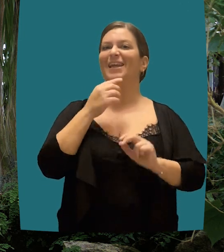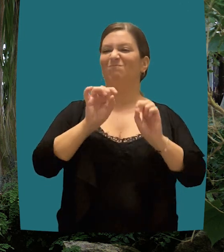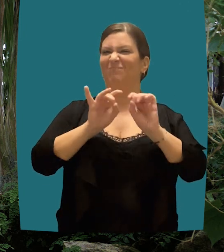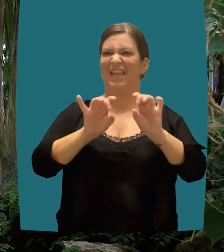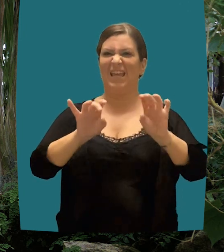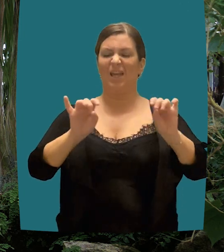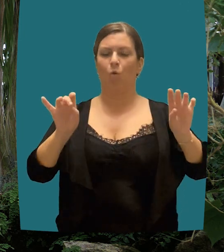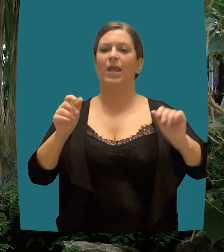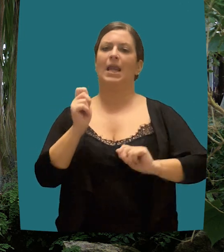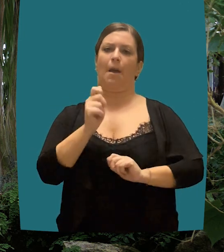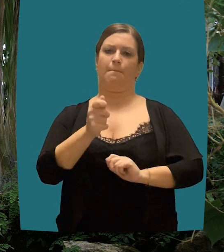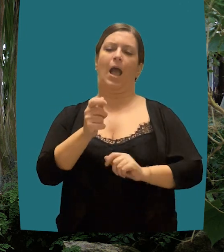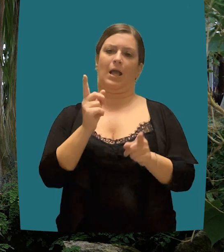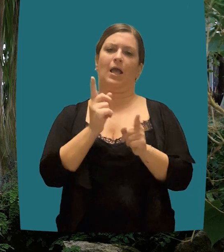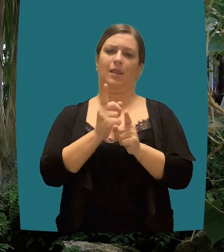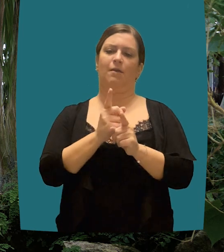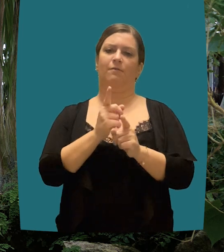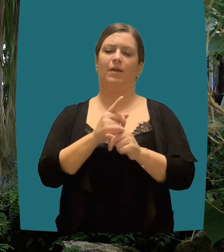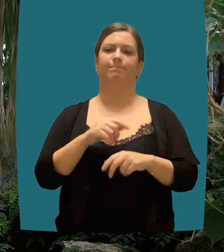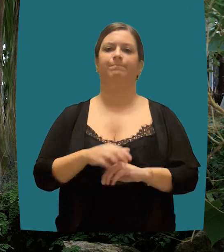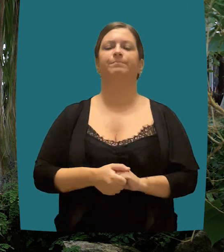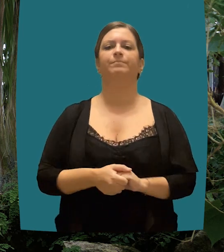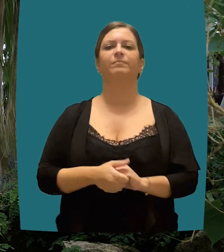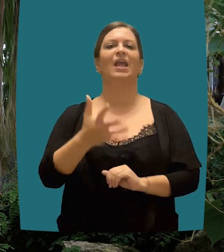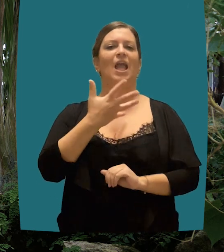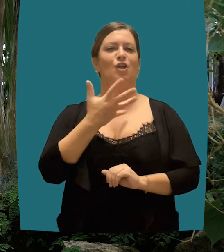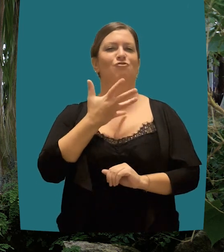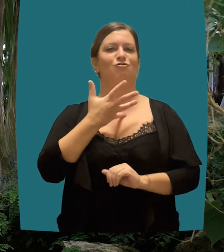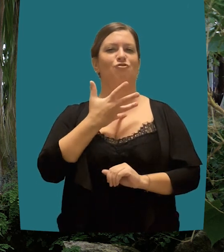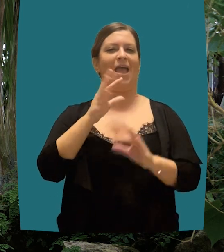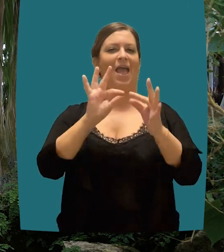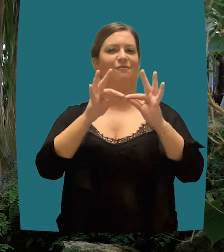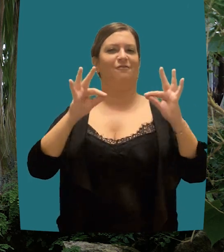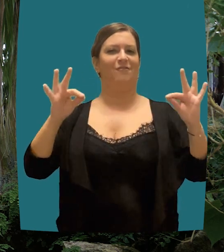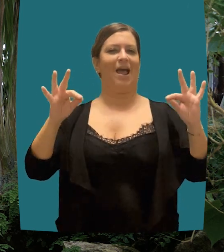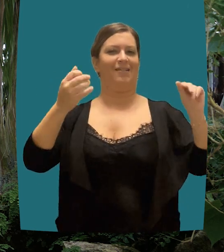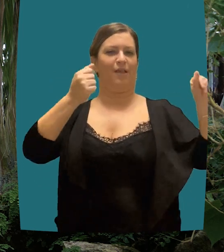or is not put in place at all and environmental damage is realized, the system obliges